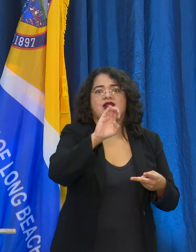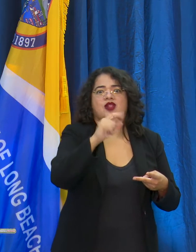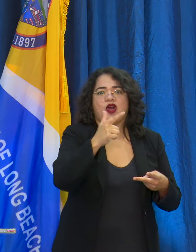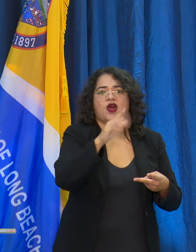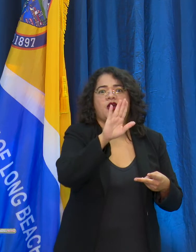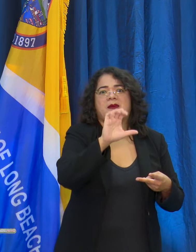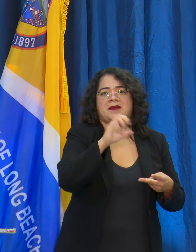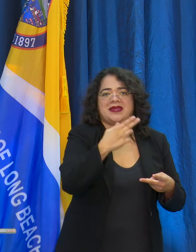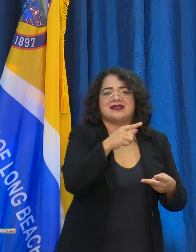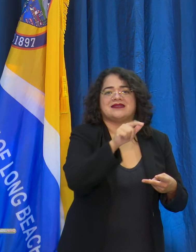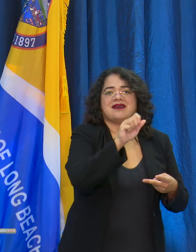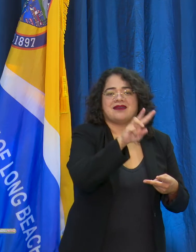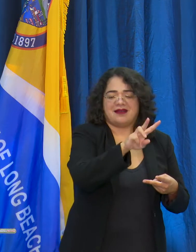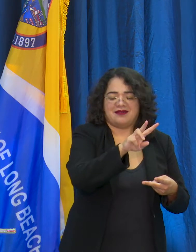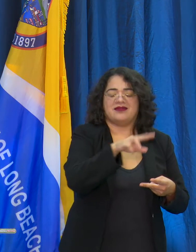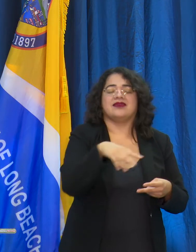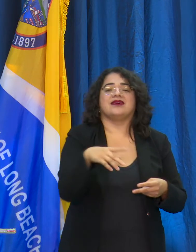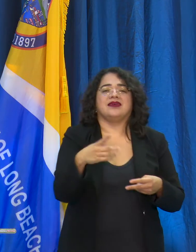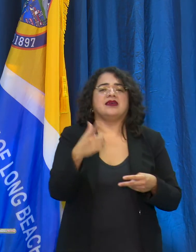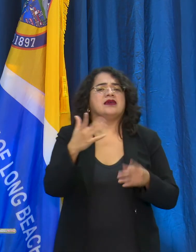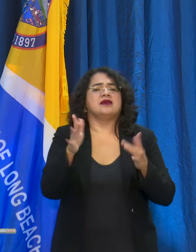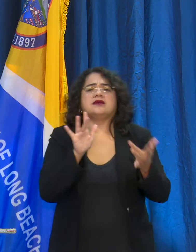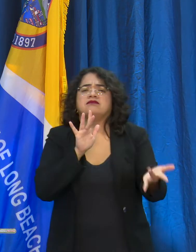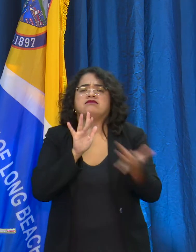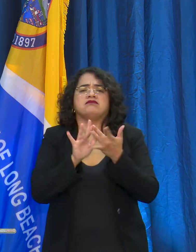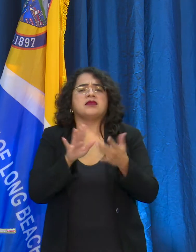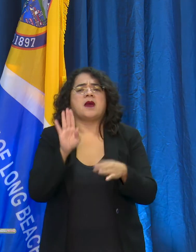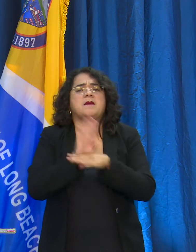have questions or need assistance can call the City's business hotline,